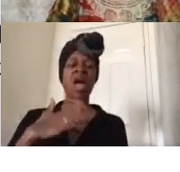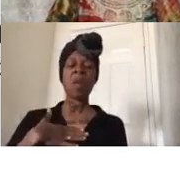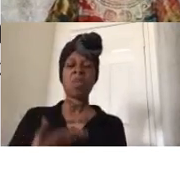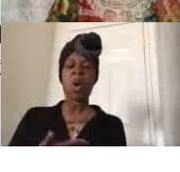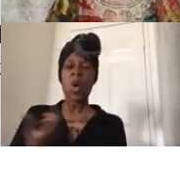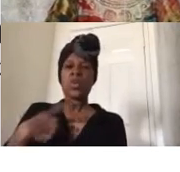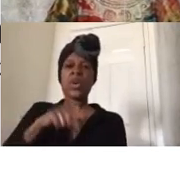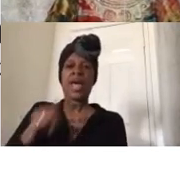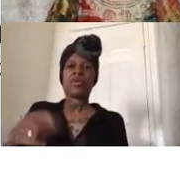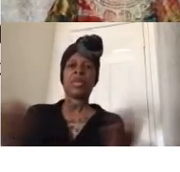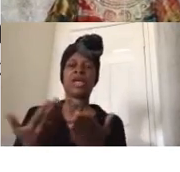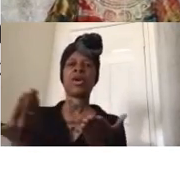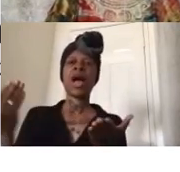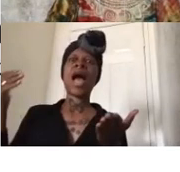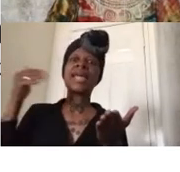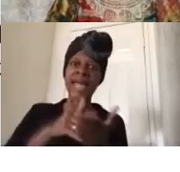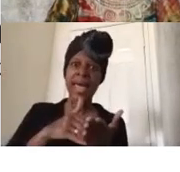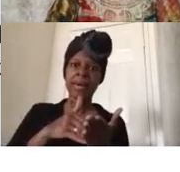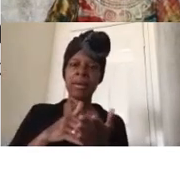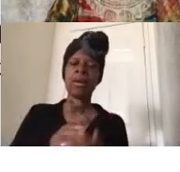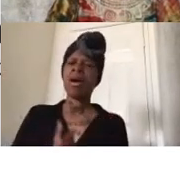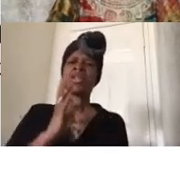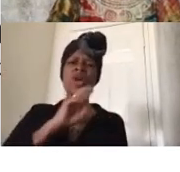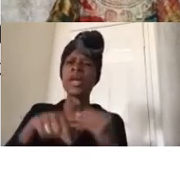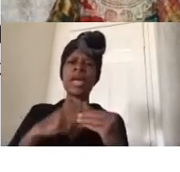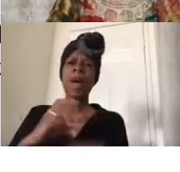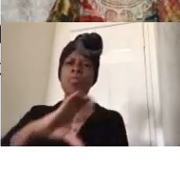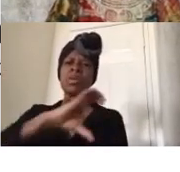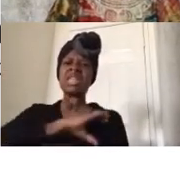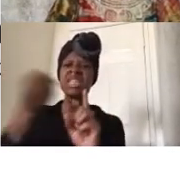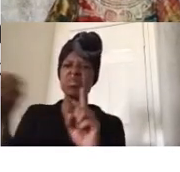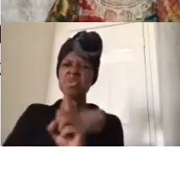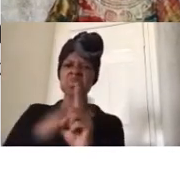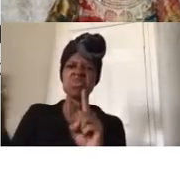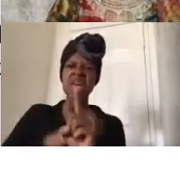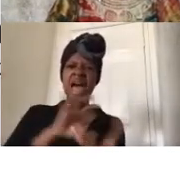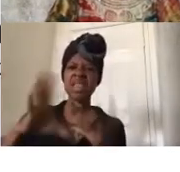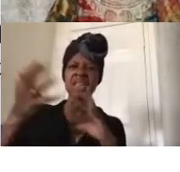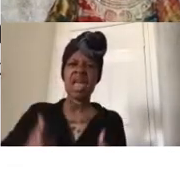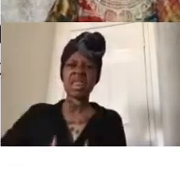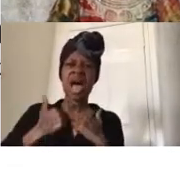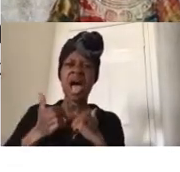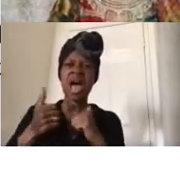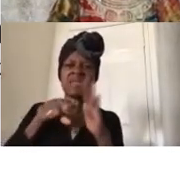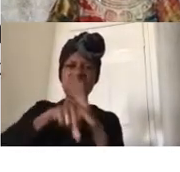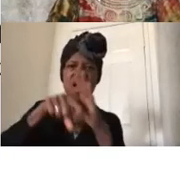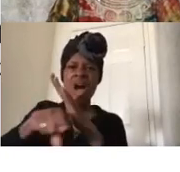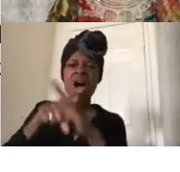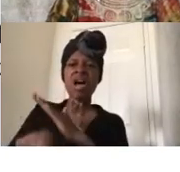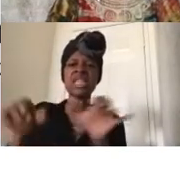again talking about police brutality lives laws systemic racism